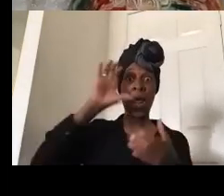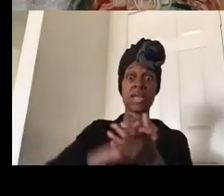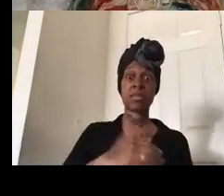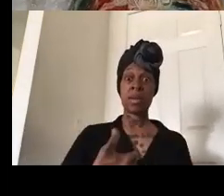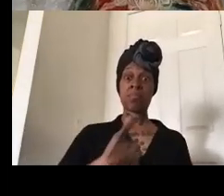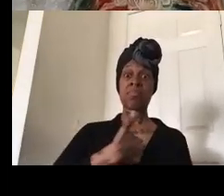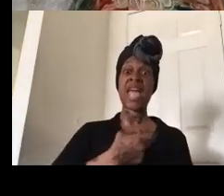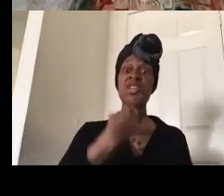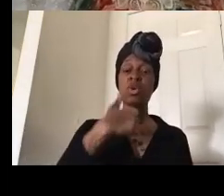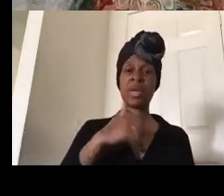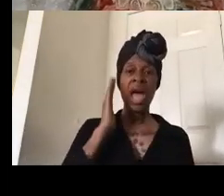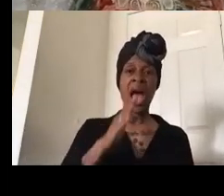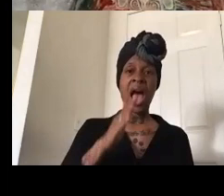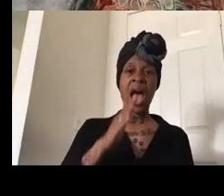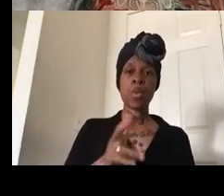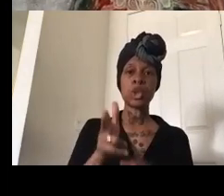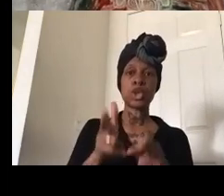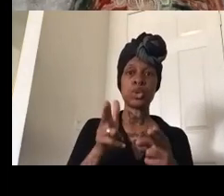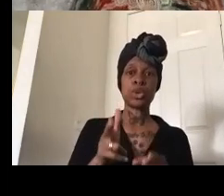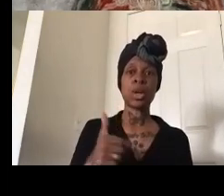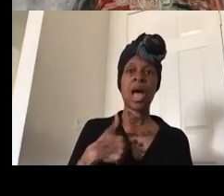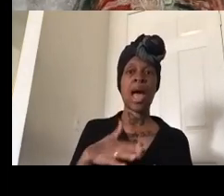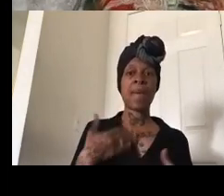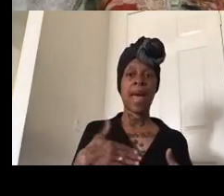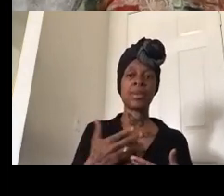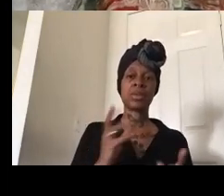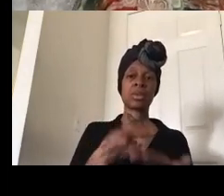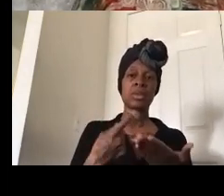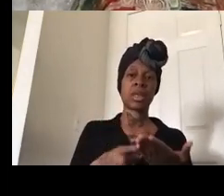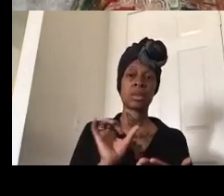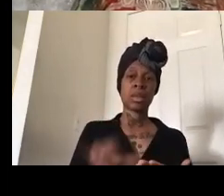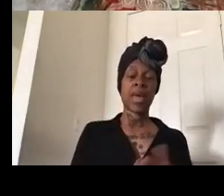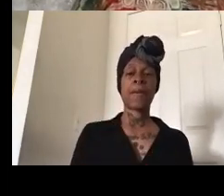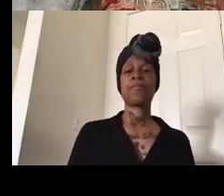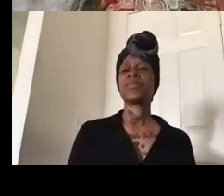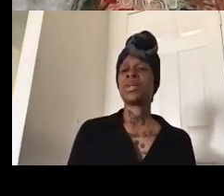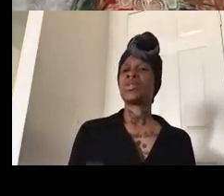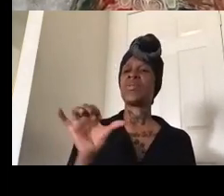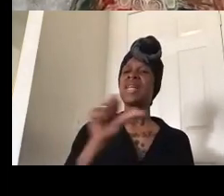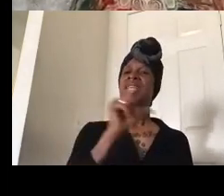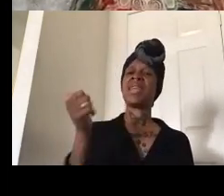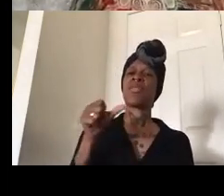i'm happy to talk about that in the q a um so that's another ongoing campaign